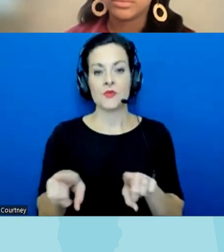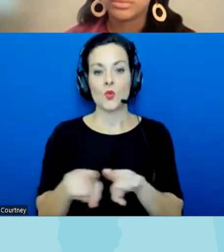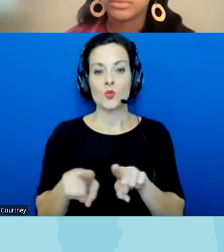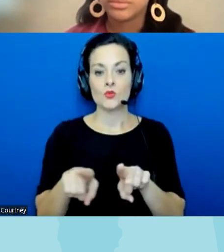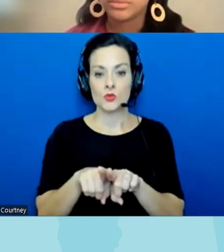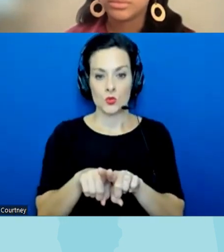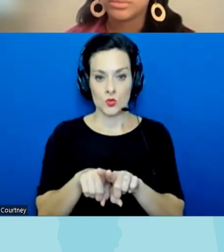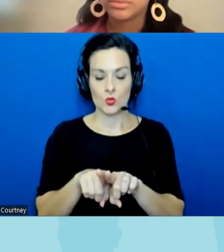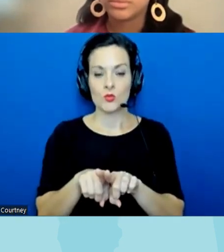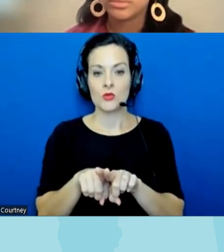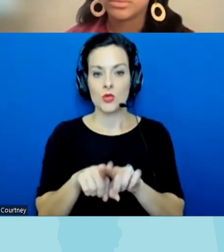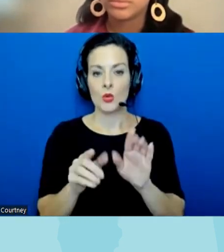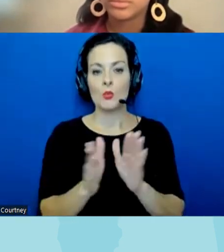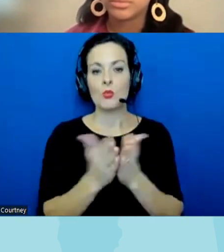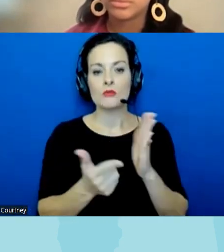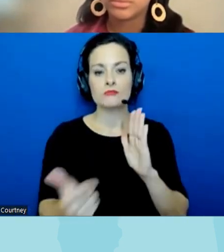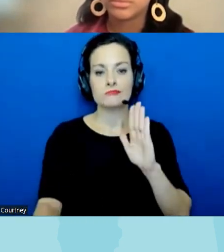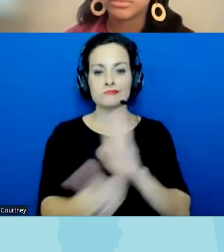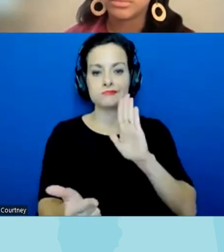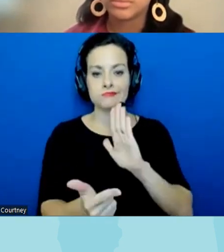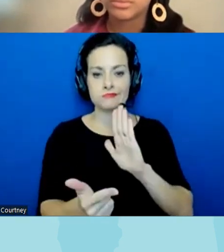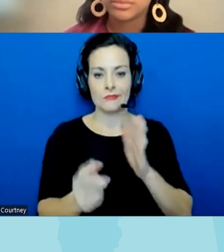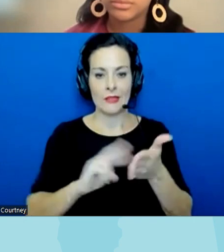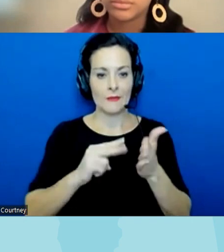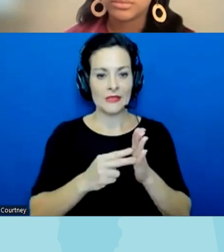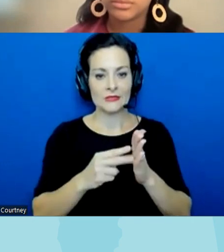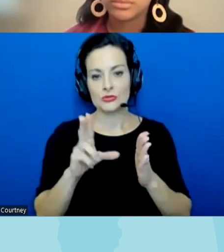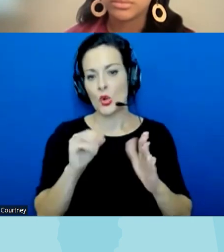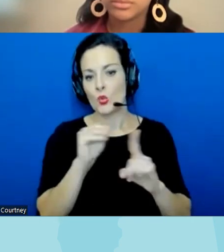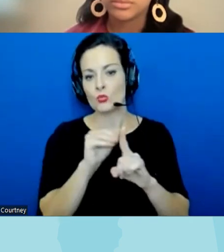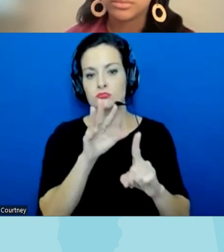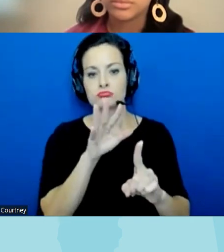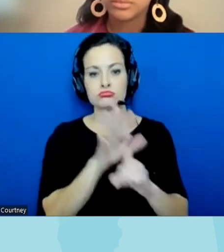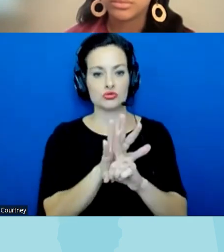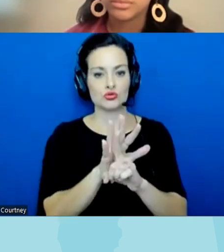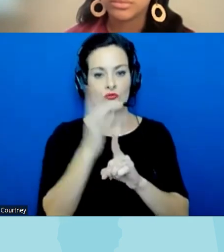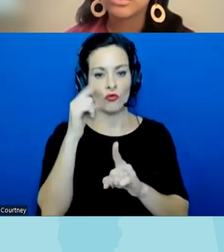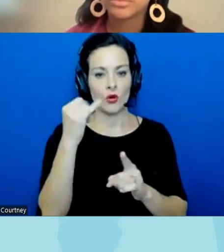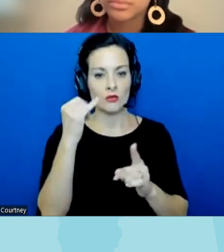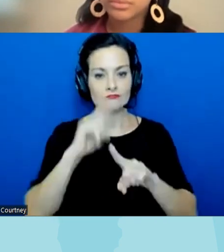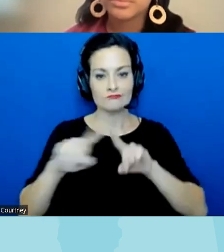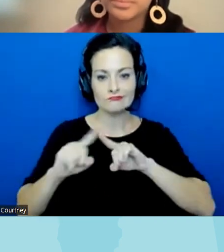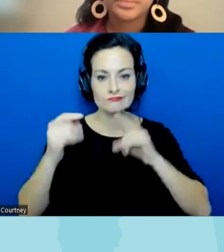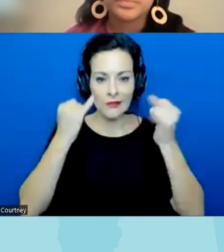Banning books prevents exposure to uh the kind of ideas and different ideas that will build uh